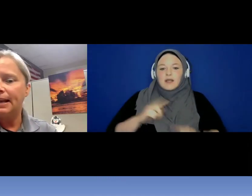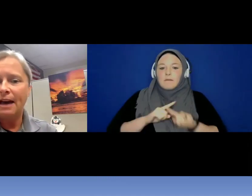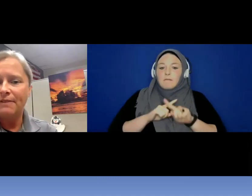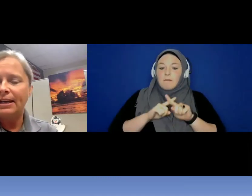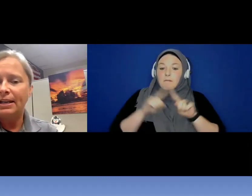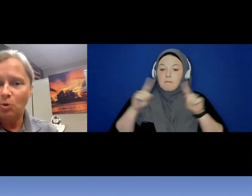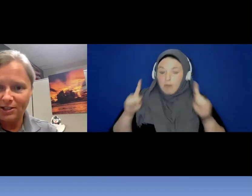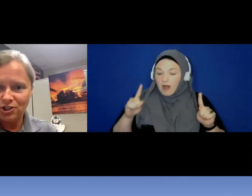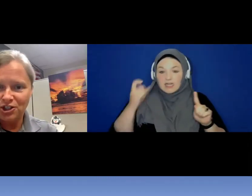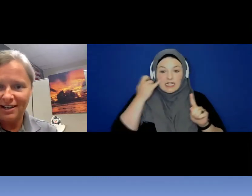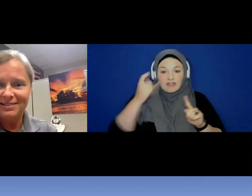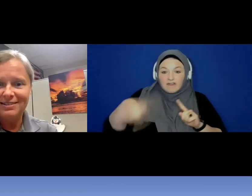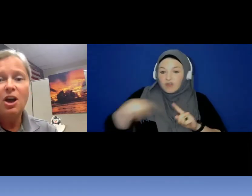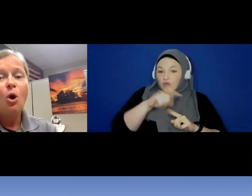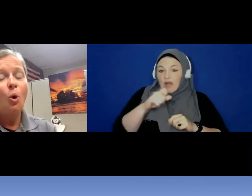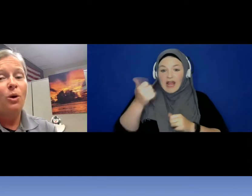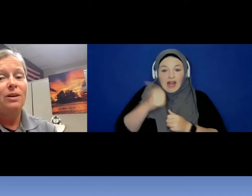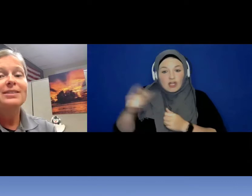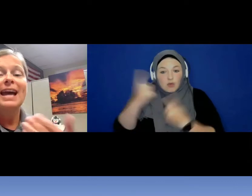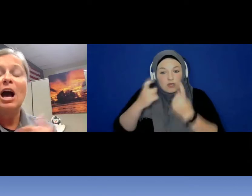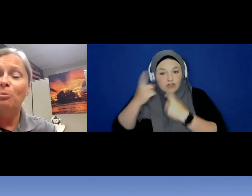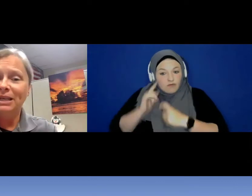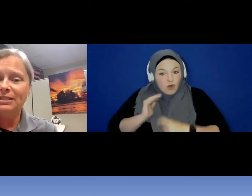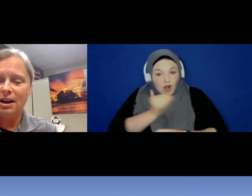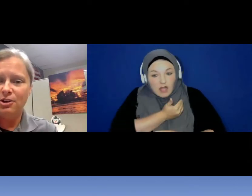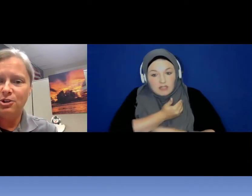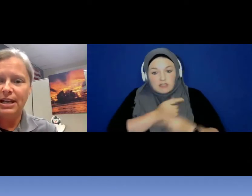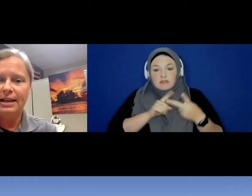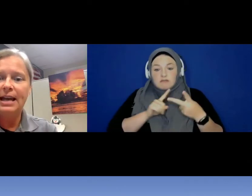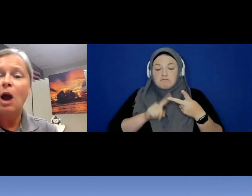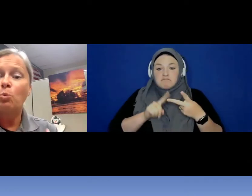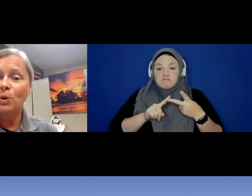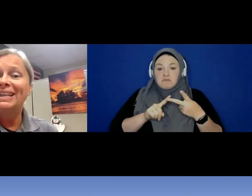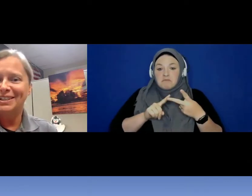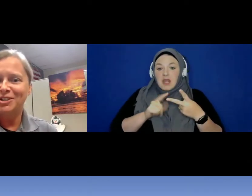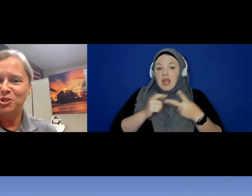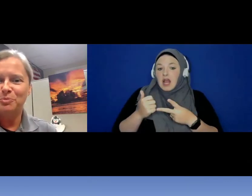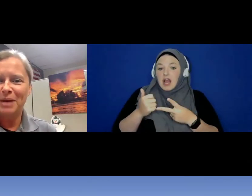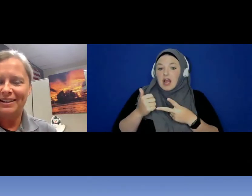have any questions or to help me to understand how we can do better